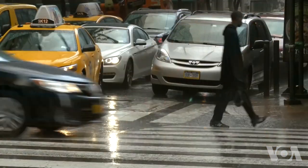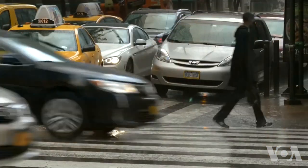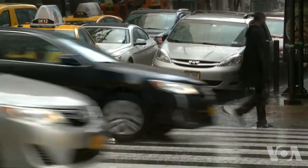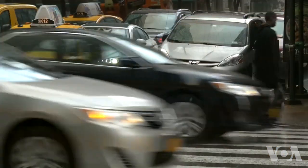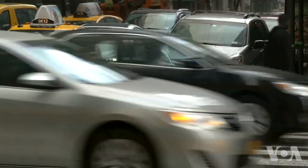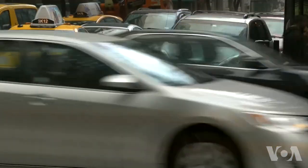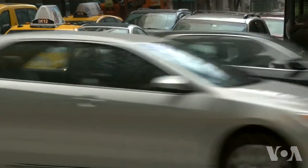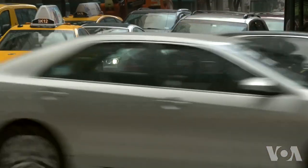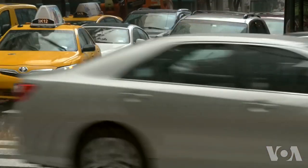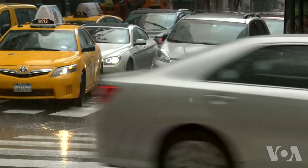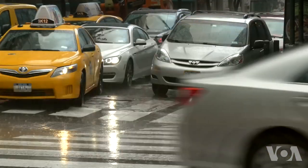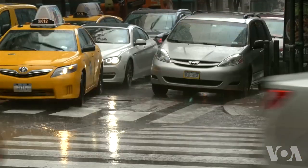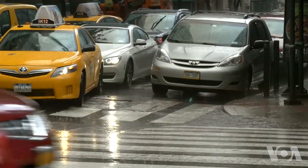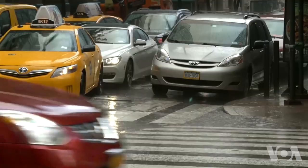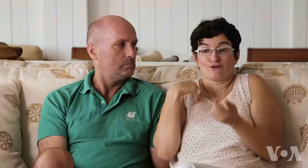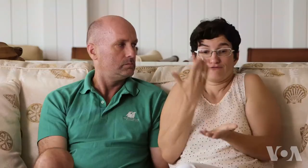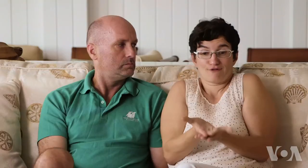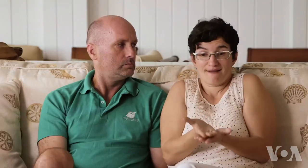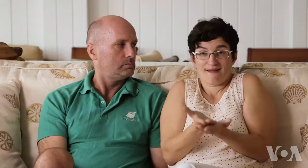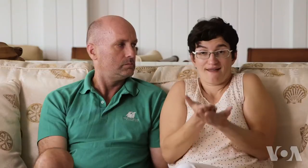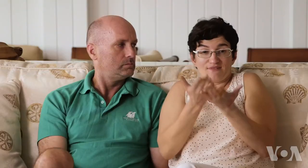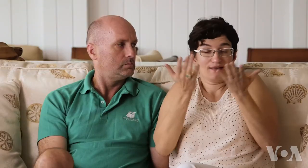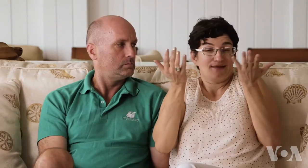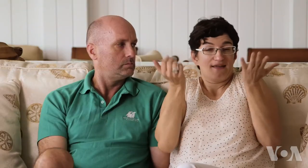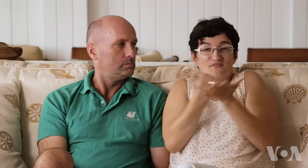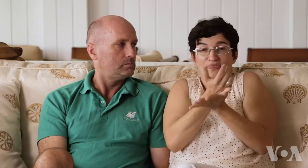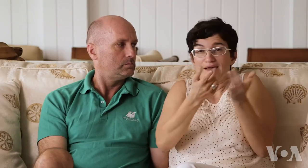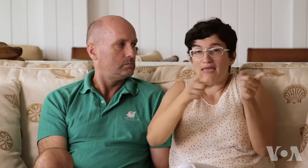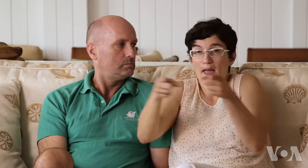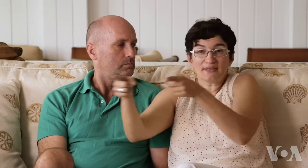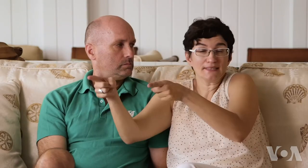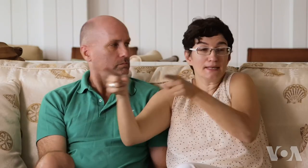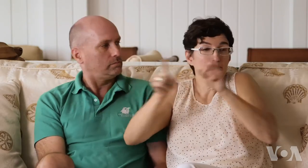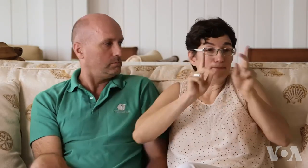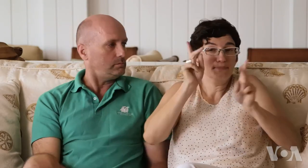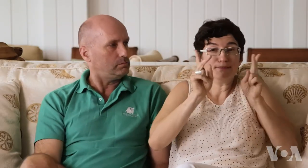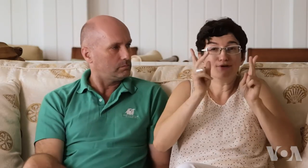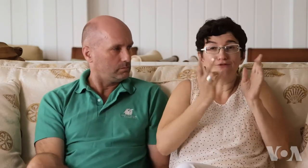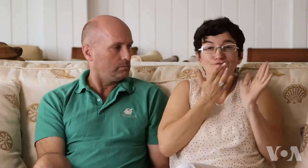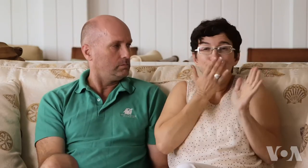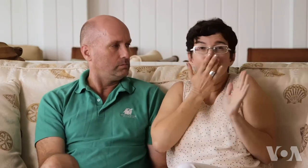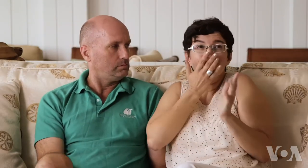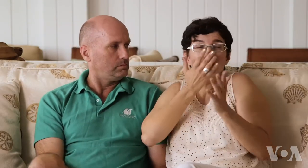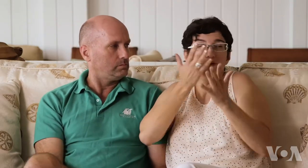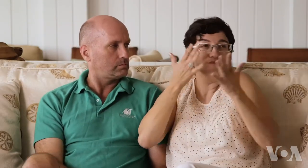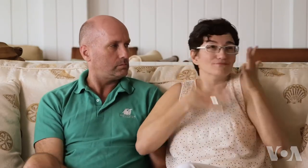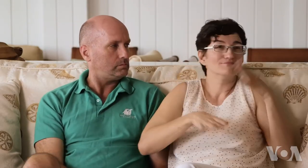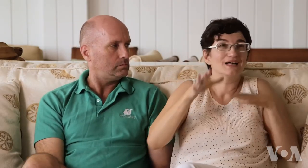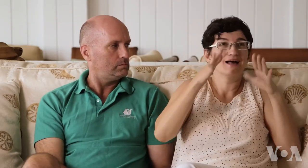I fell in love with New York City. When I arrived, everything that was happening - the people, the colors, the clothes,